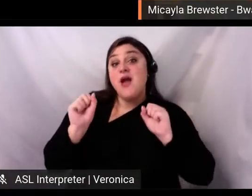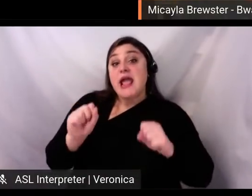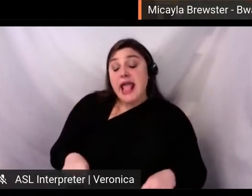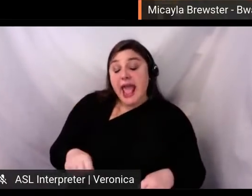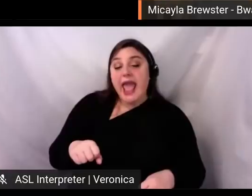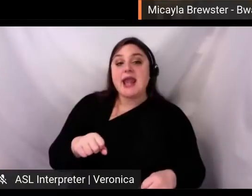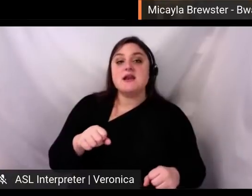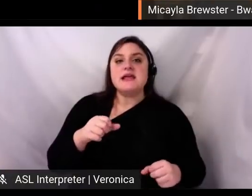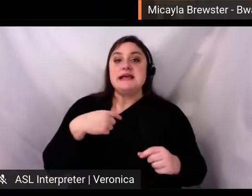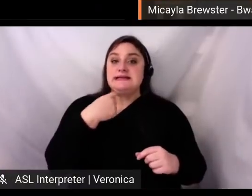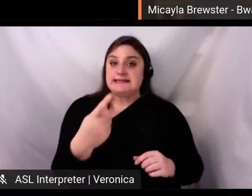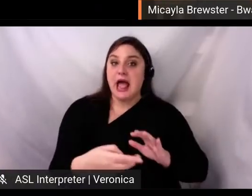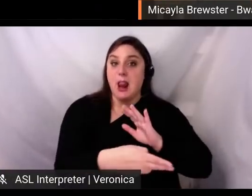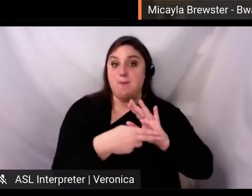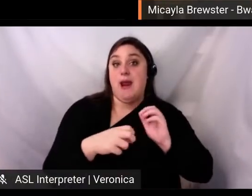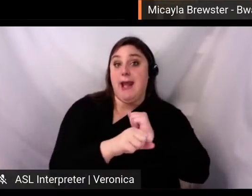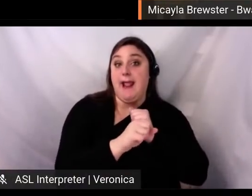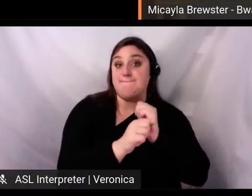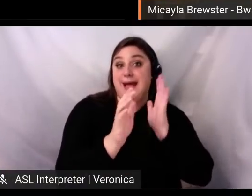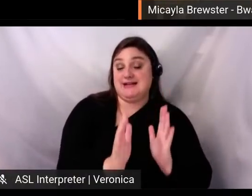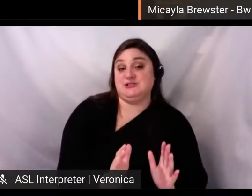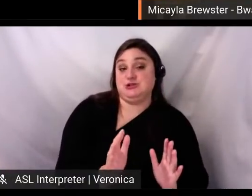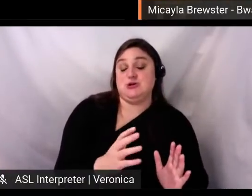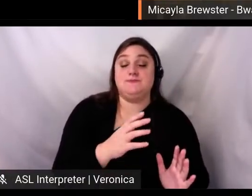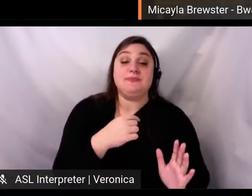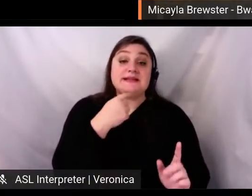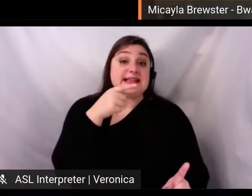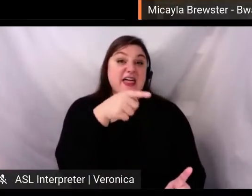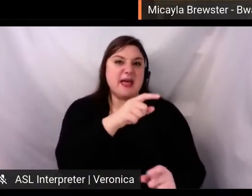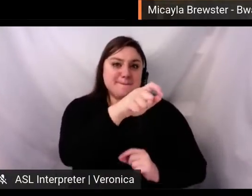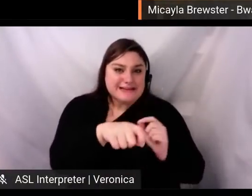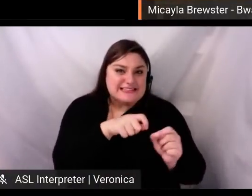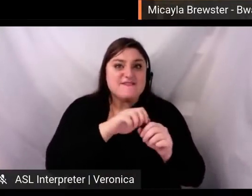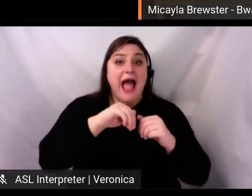the word about something that they care about? They typically will, so.